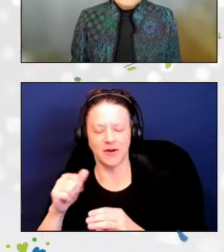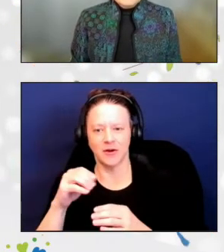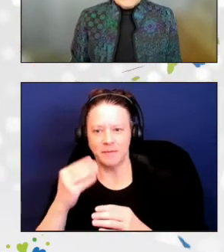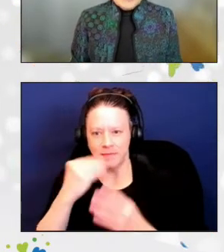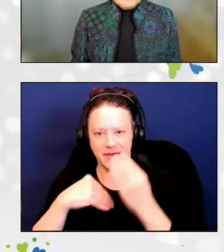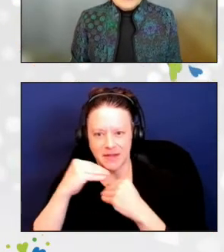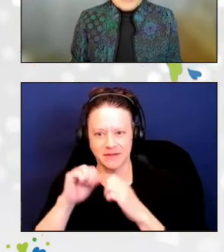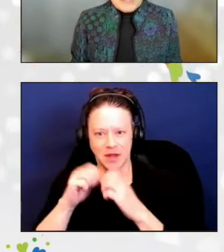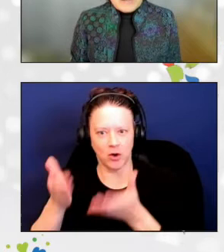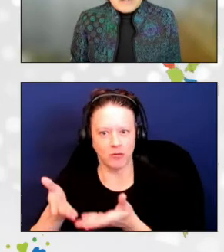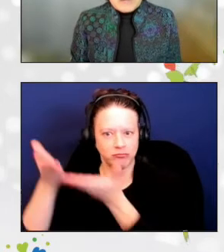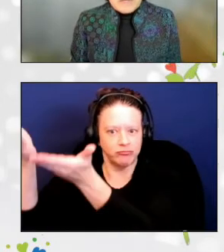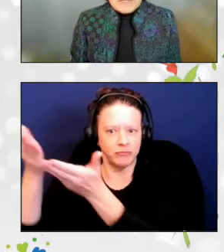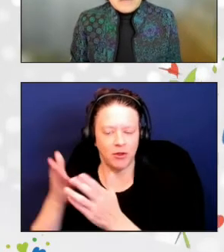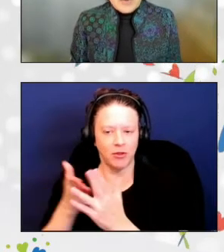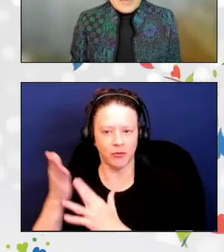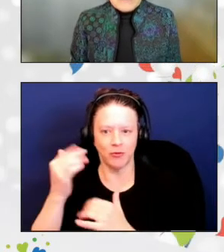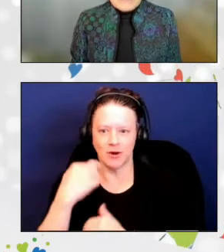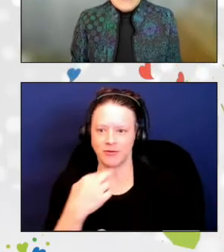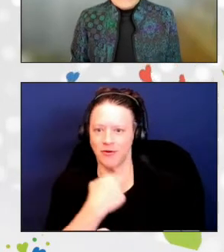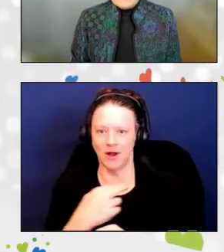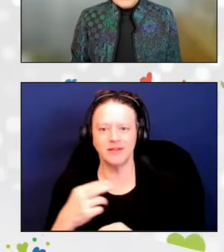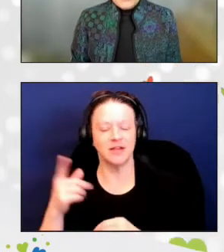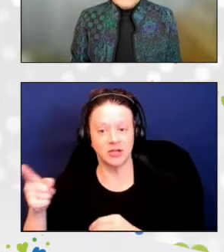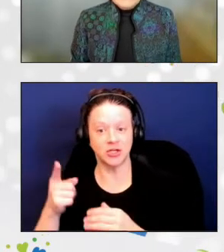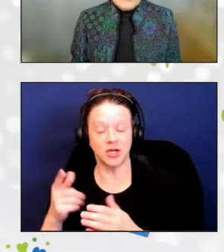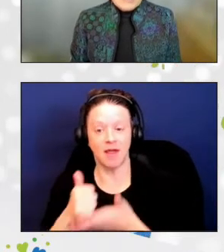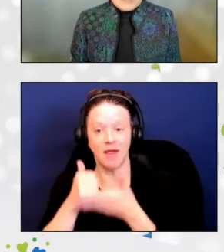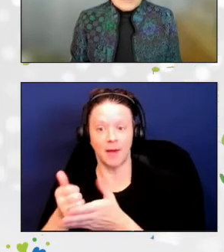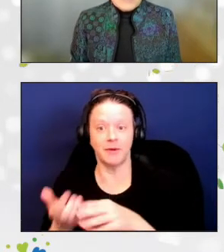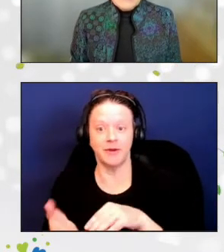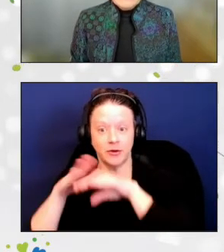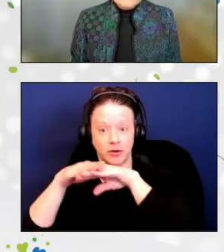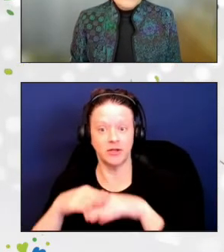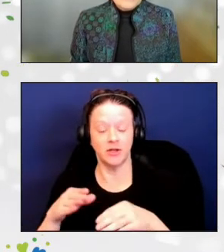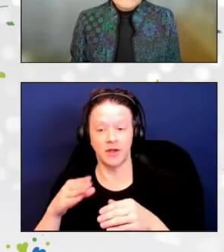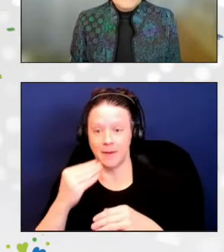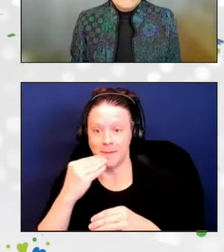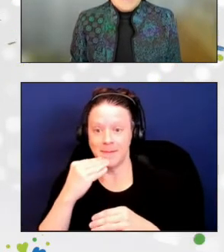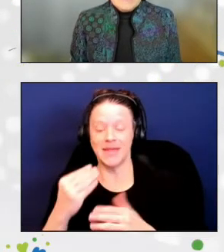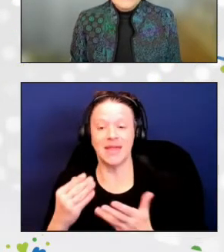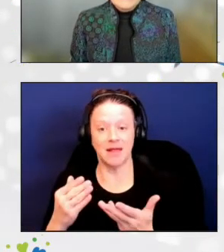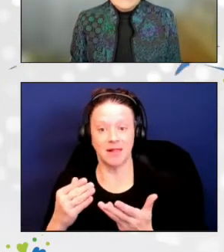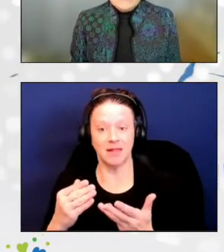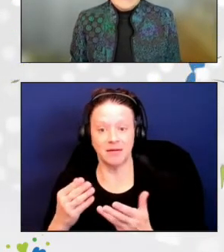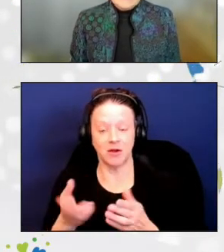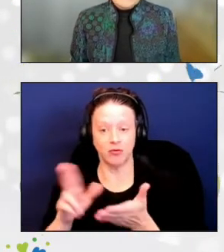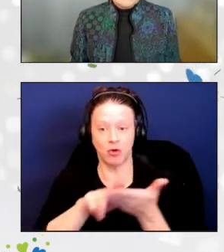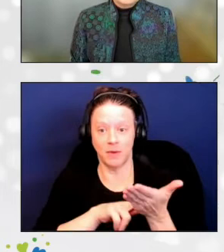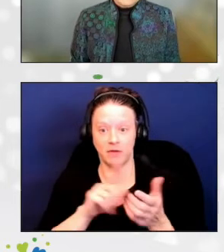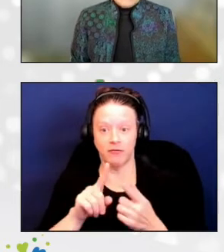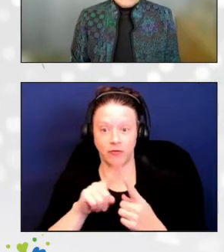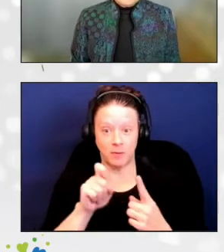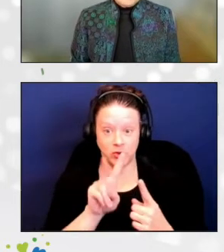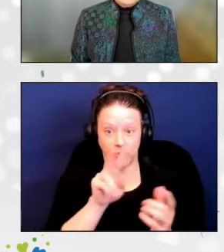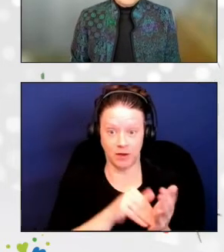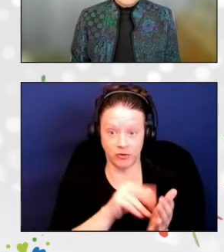she helped to increase meal enrollment from 2200 to 4,500 seniors at the height of the pandemic.